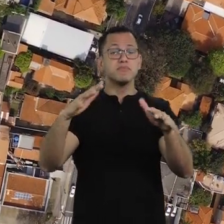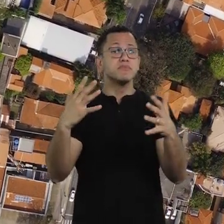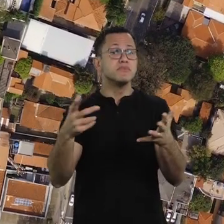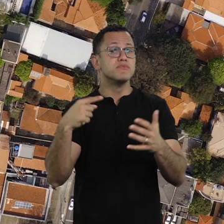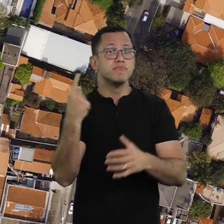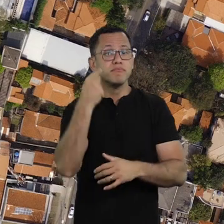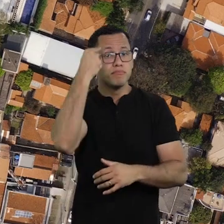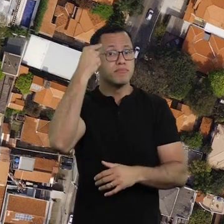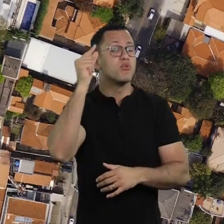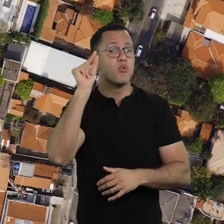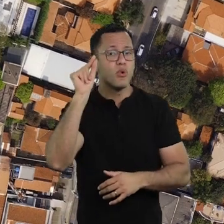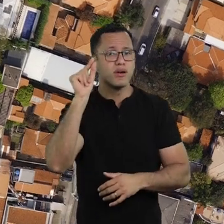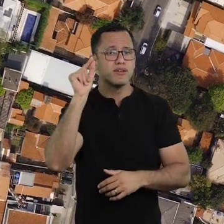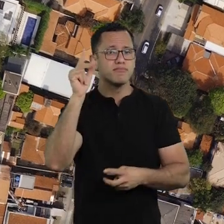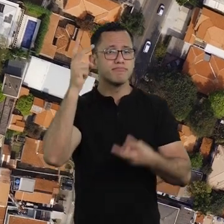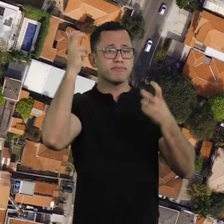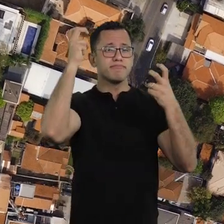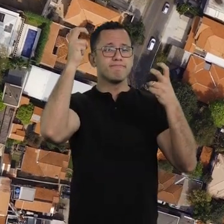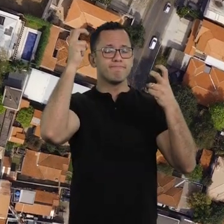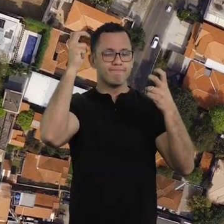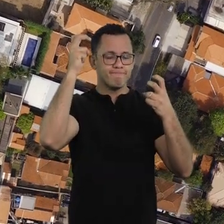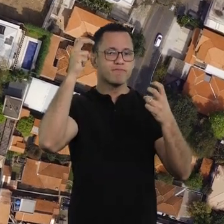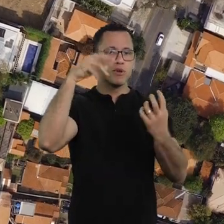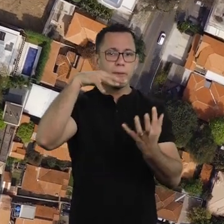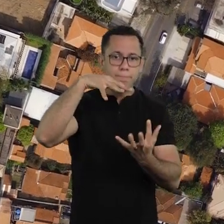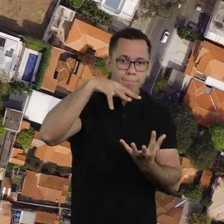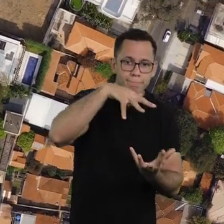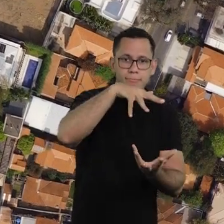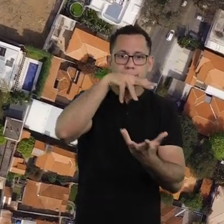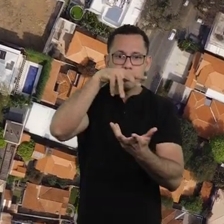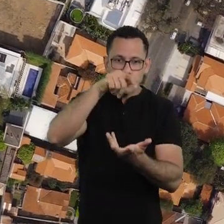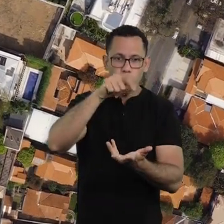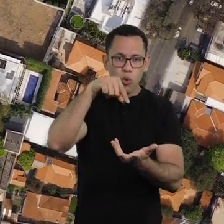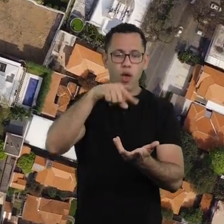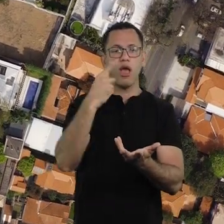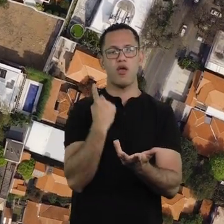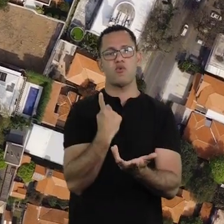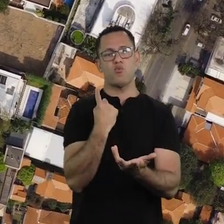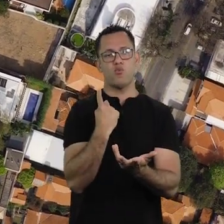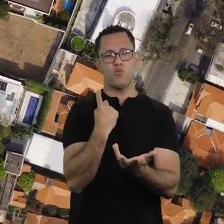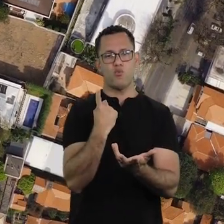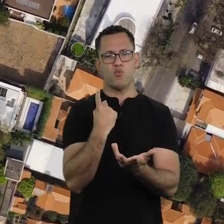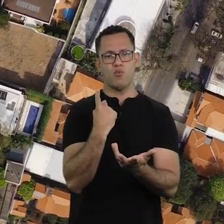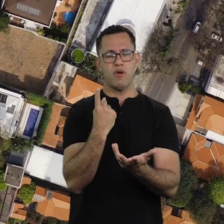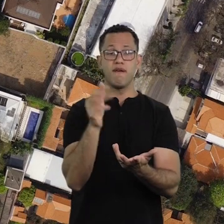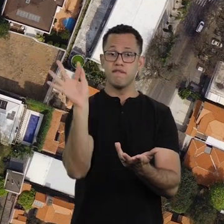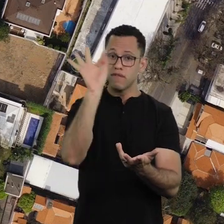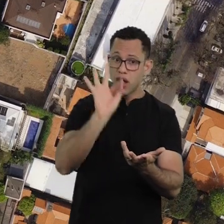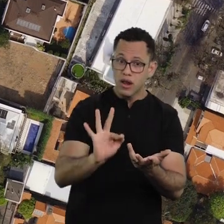so, what have we realized? We have realized there is just one Earth.